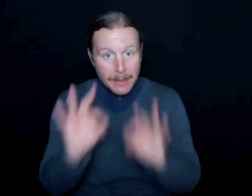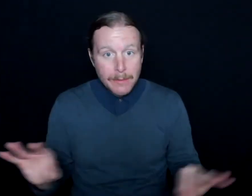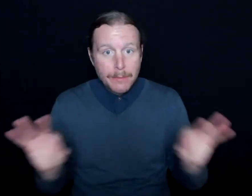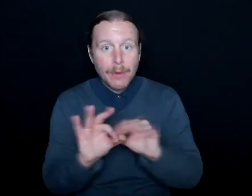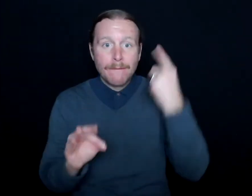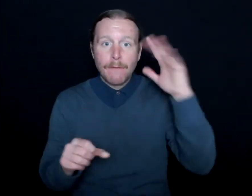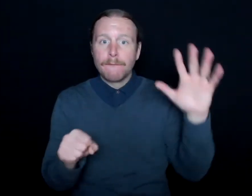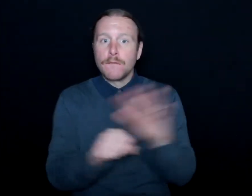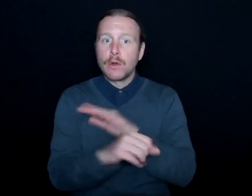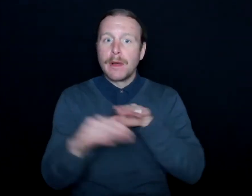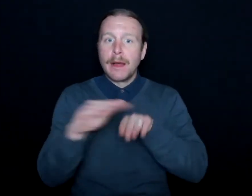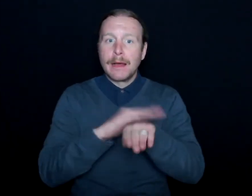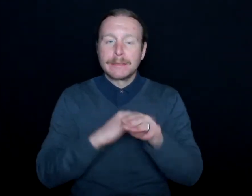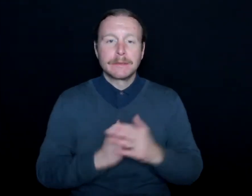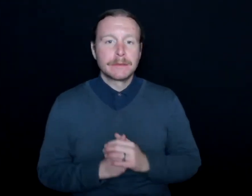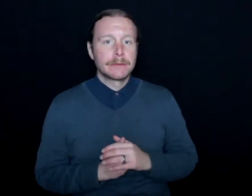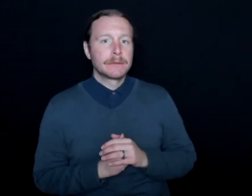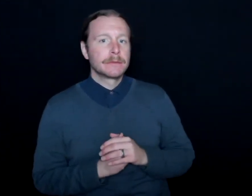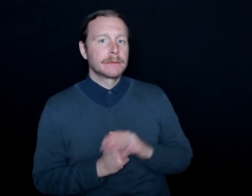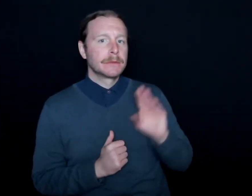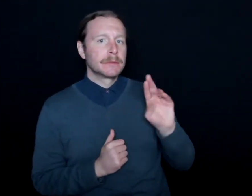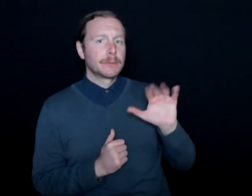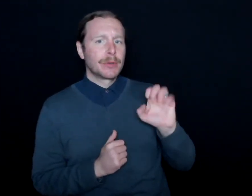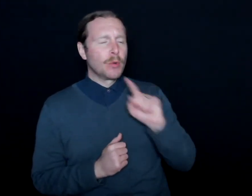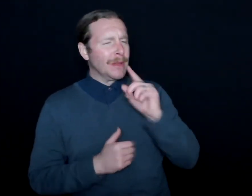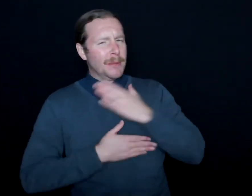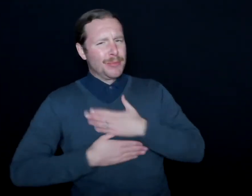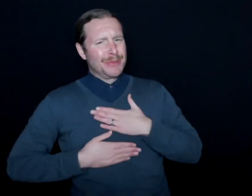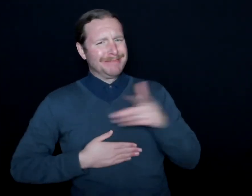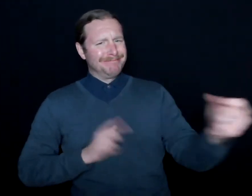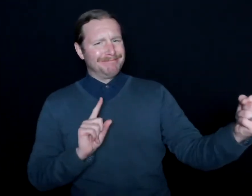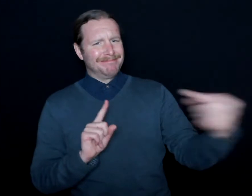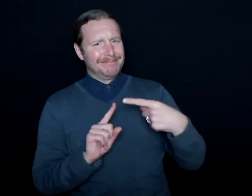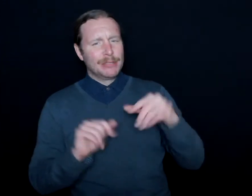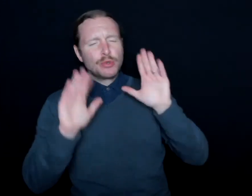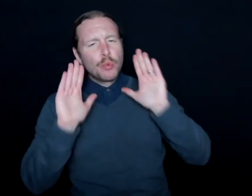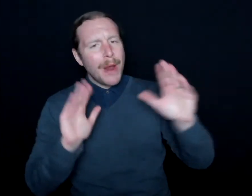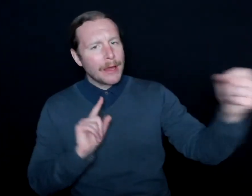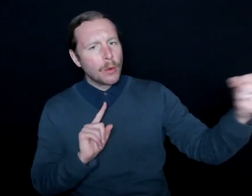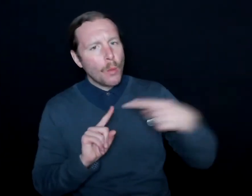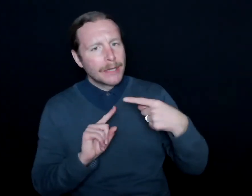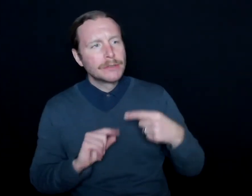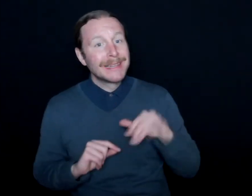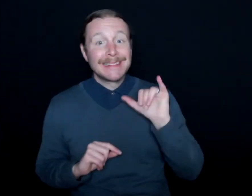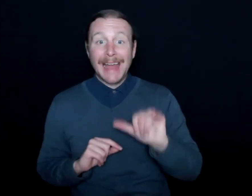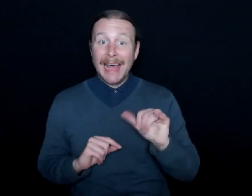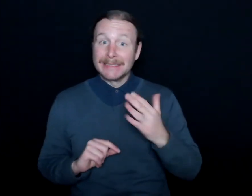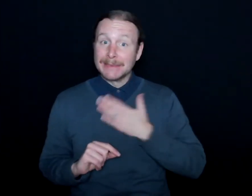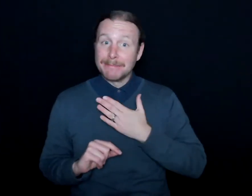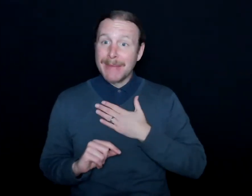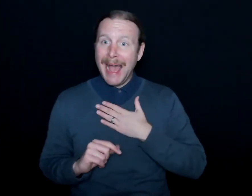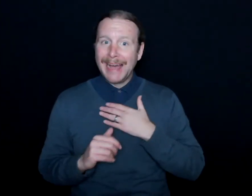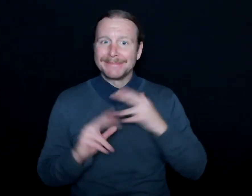I really appreciate this question. It's such a great question too. It's kind of my competitor.